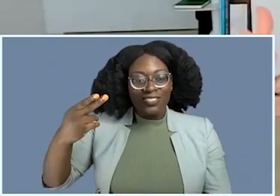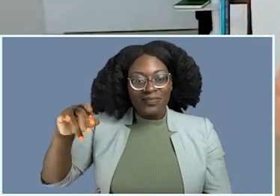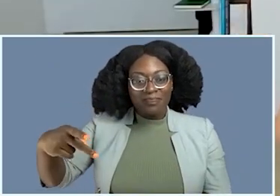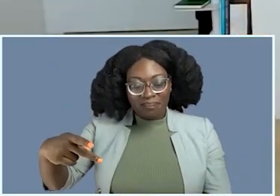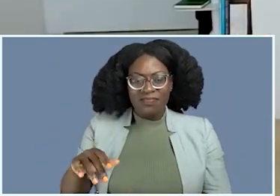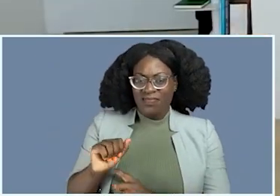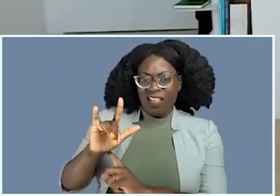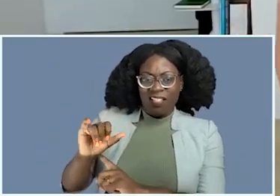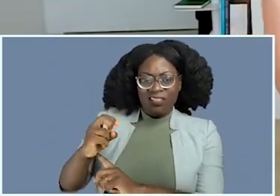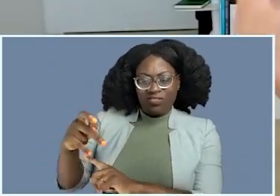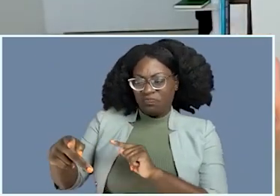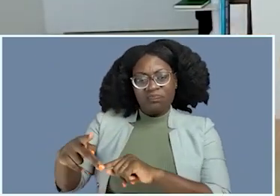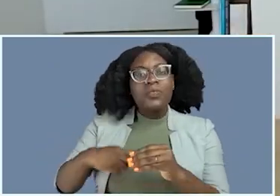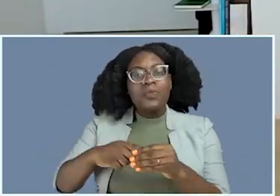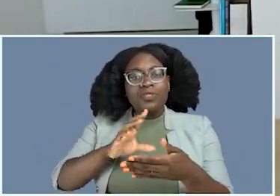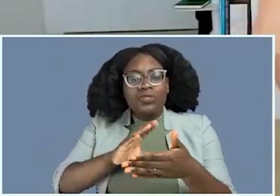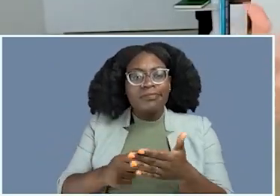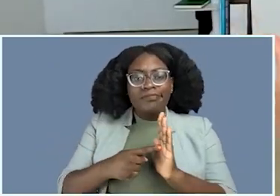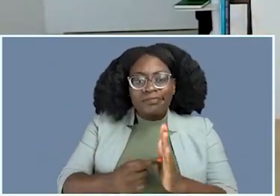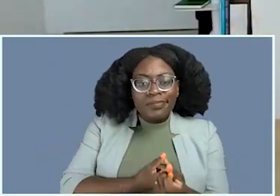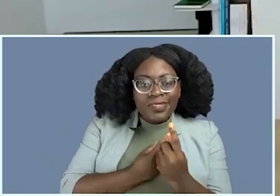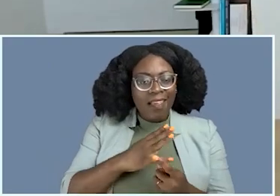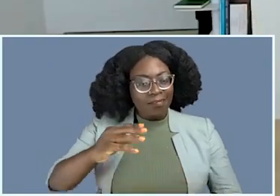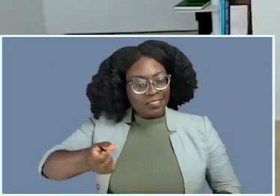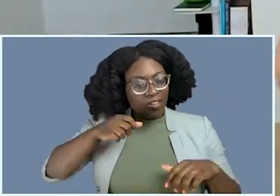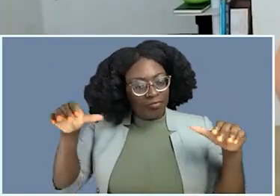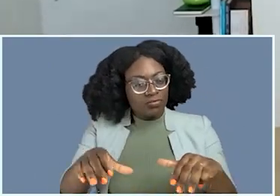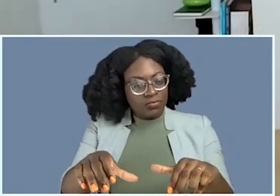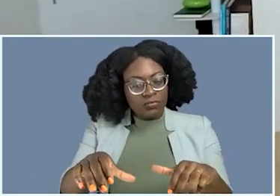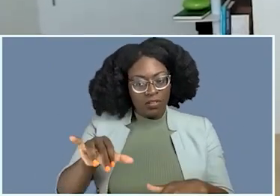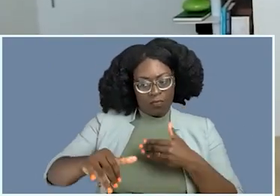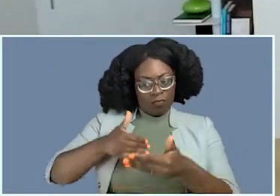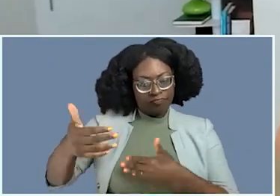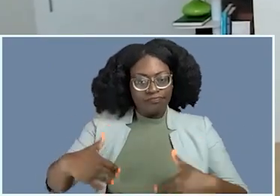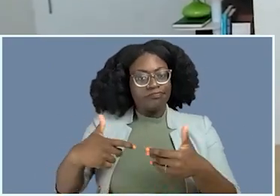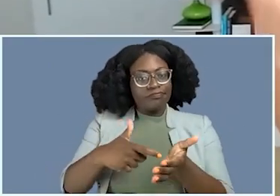Allyship is about learning, showing empathy, and taking action. That process often includes